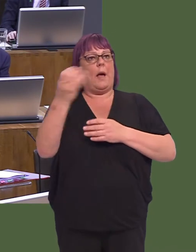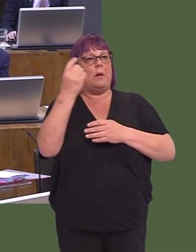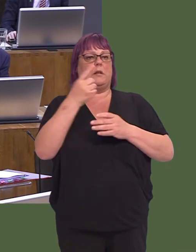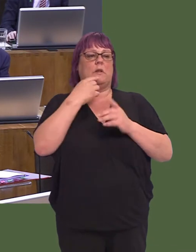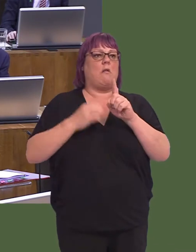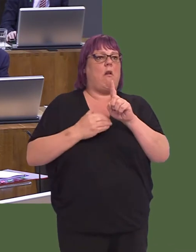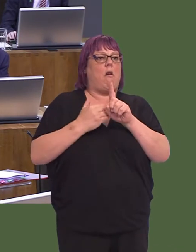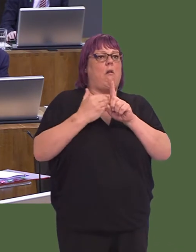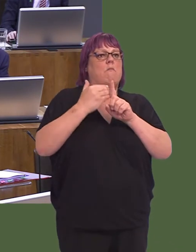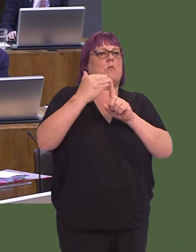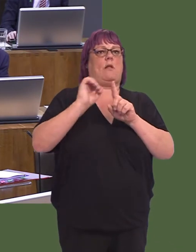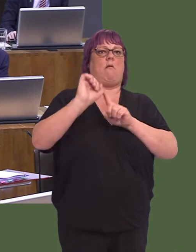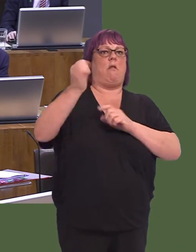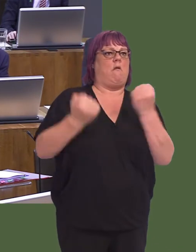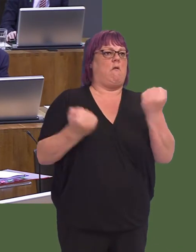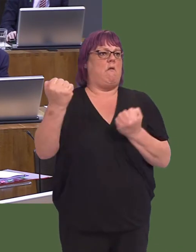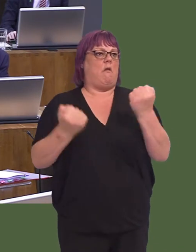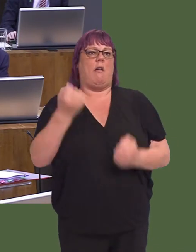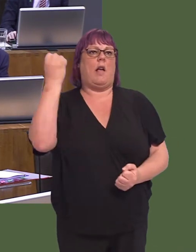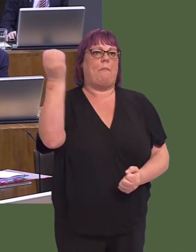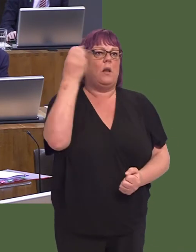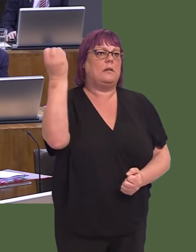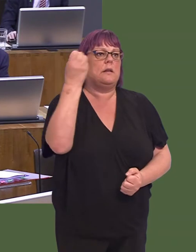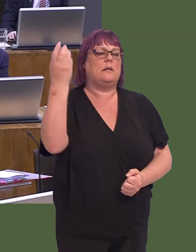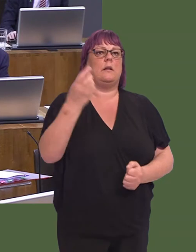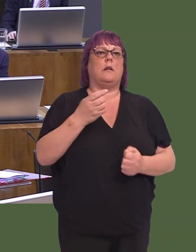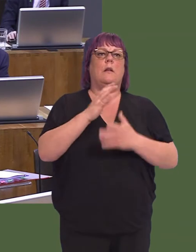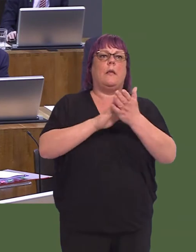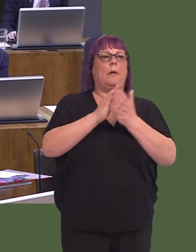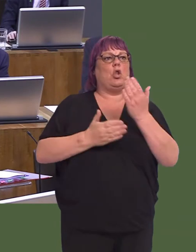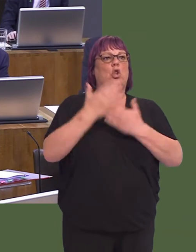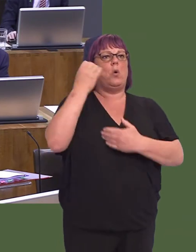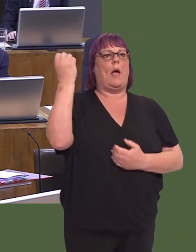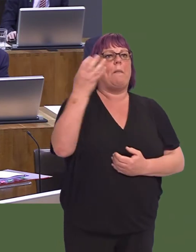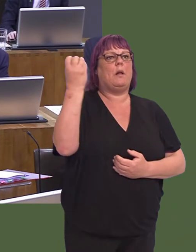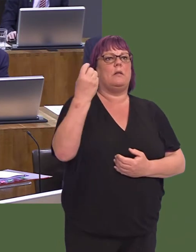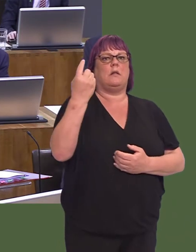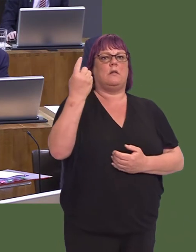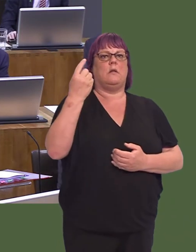to continue upgrading the existing fleet, which brings the total investment in new ambulance